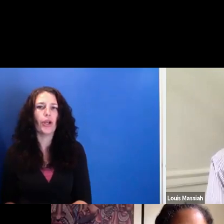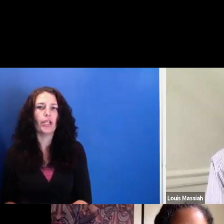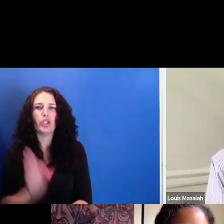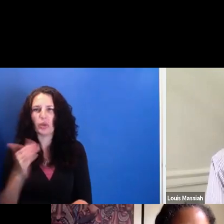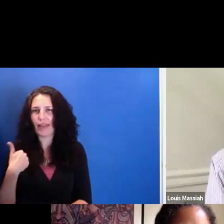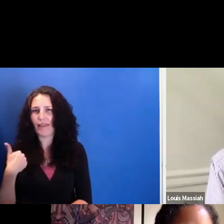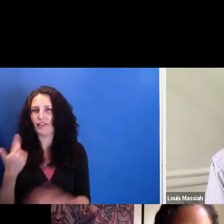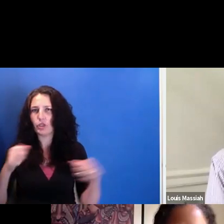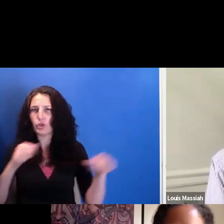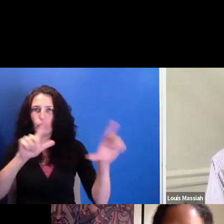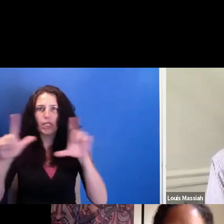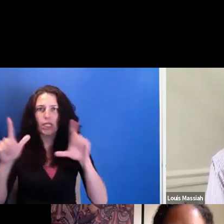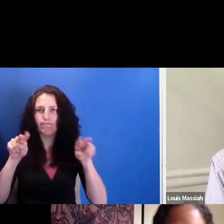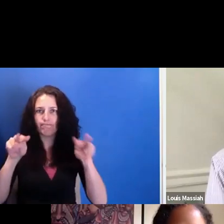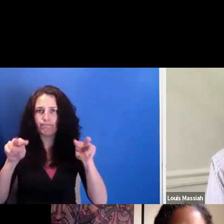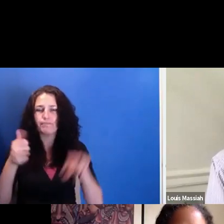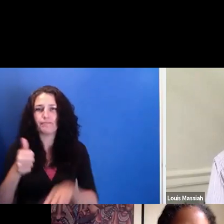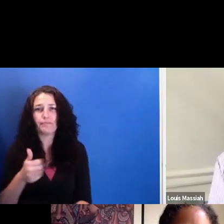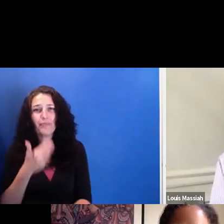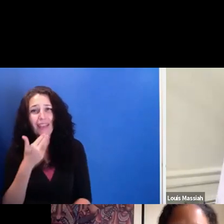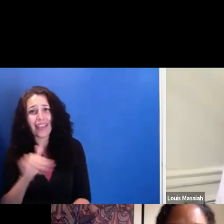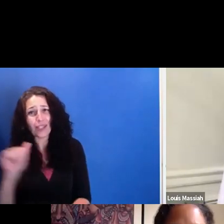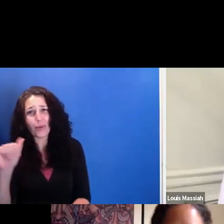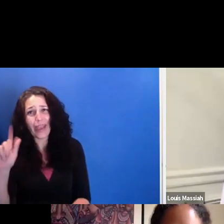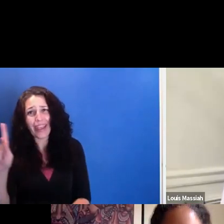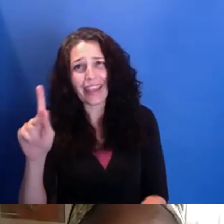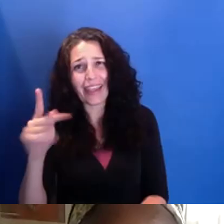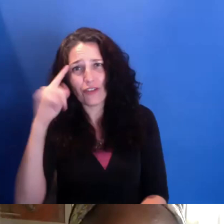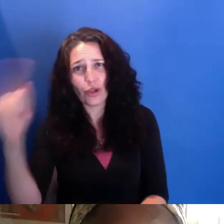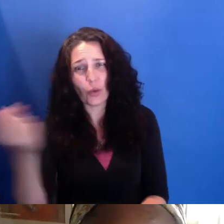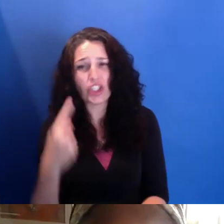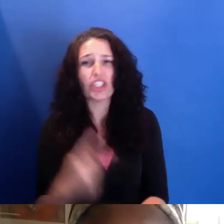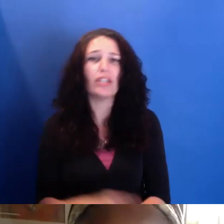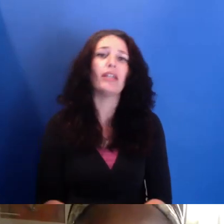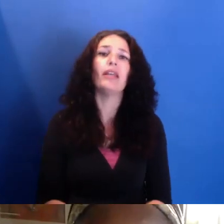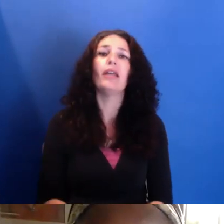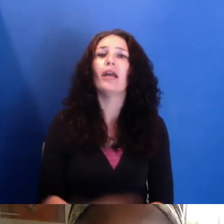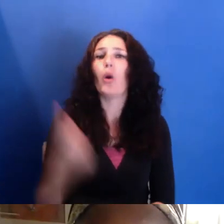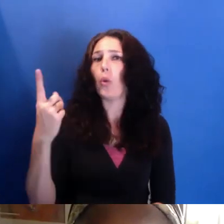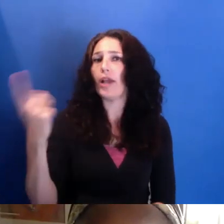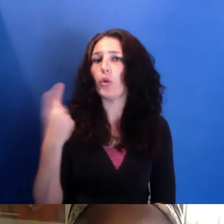Thank you. And thank you, AK, for that question. We have a question for both of you.